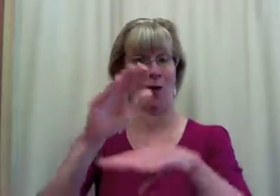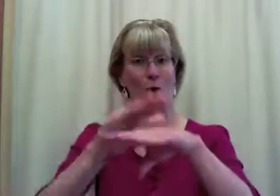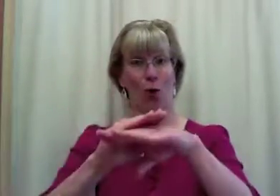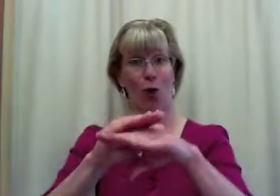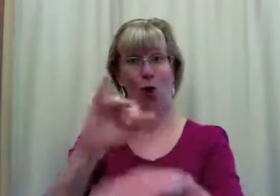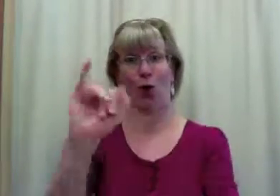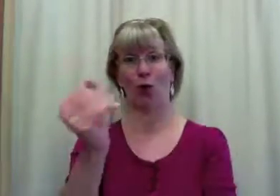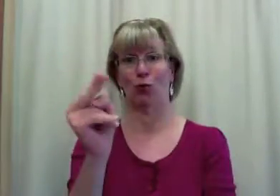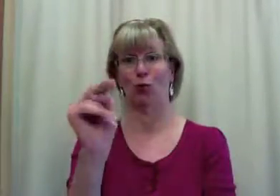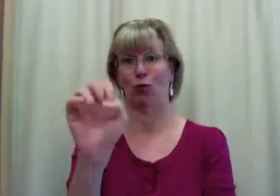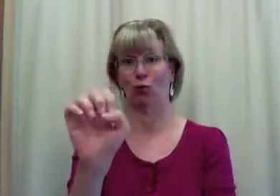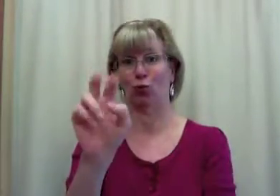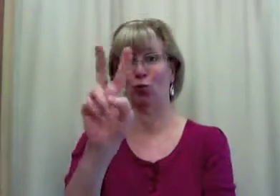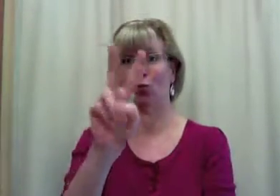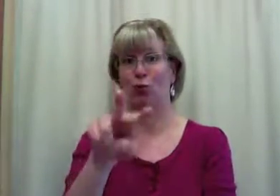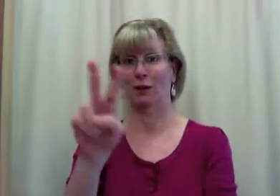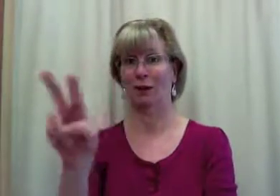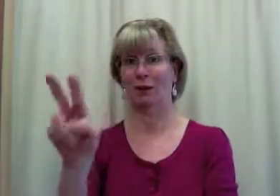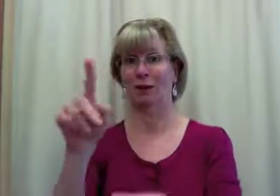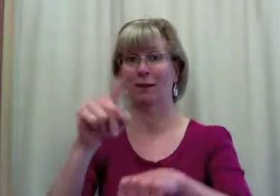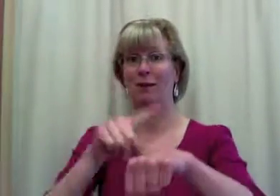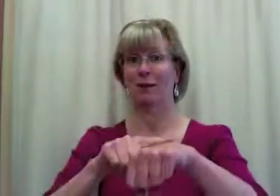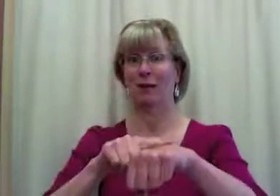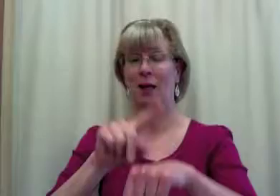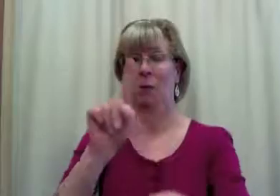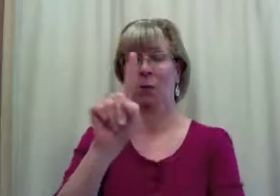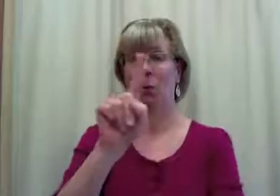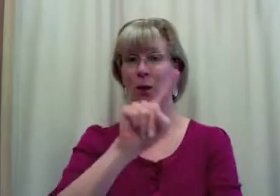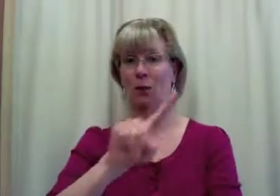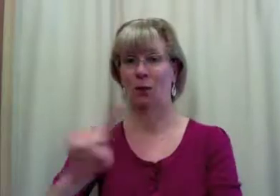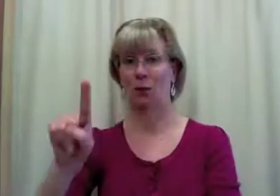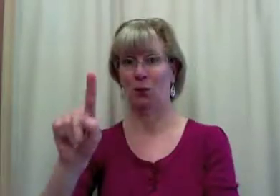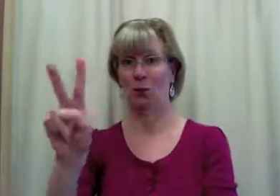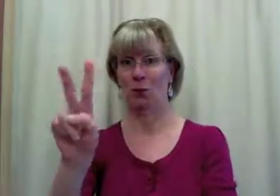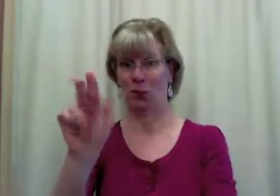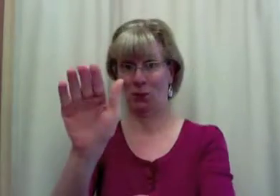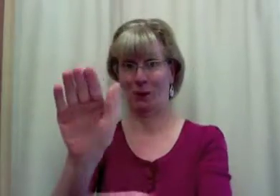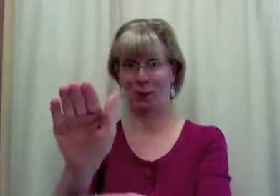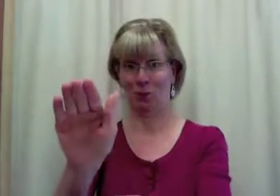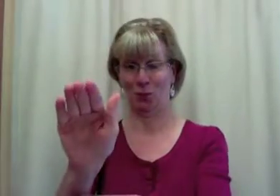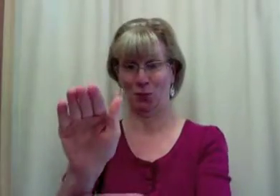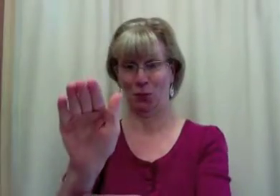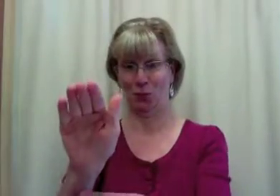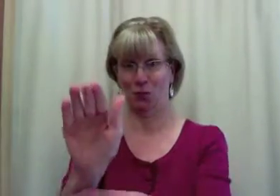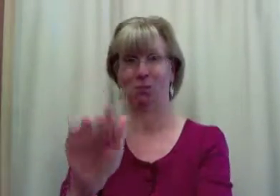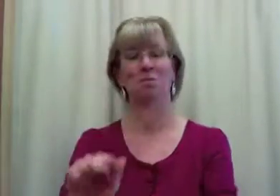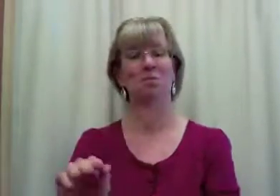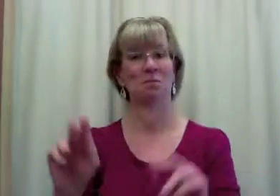on June 22nd from 1 pm to 2 pm.